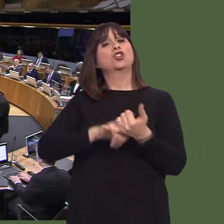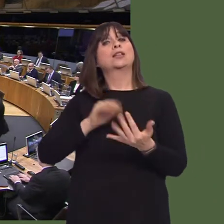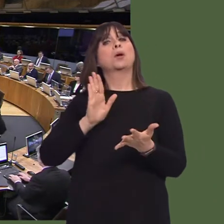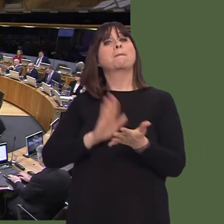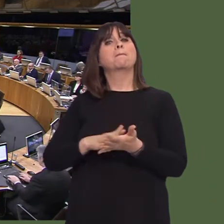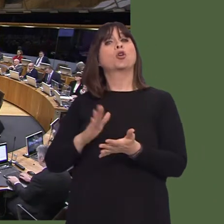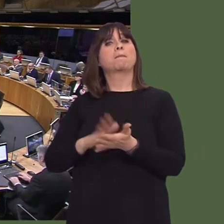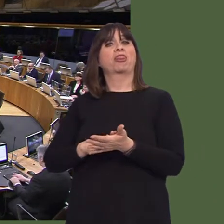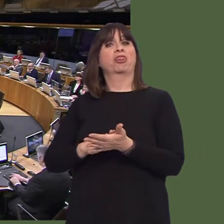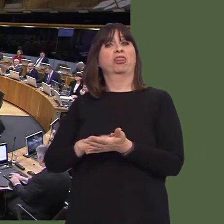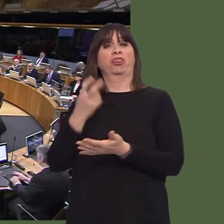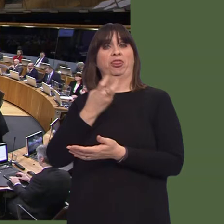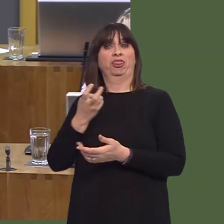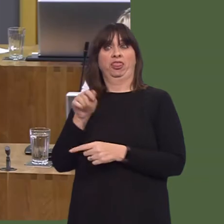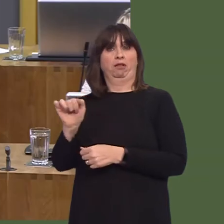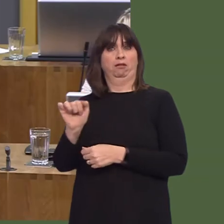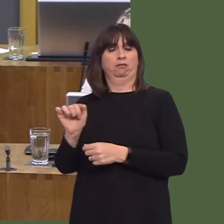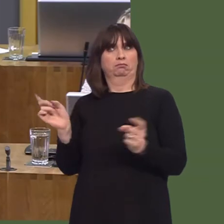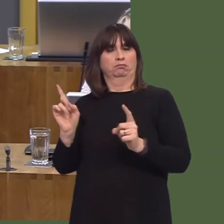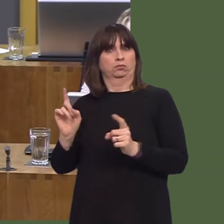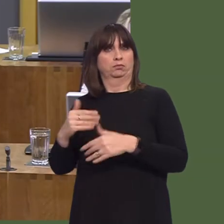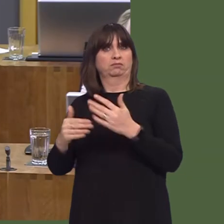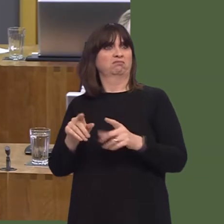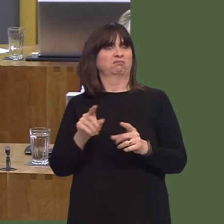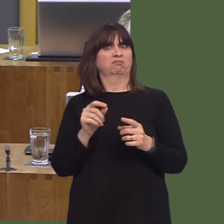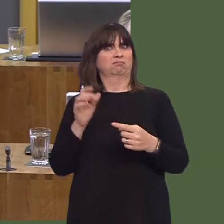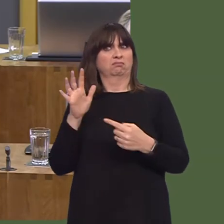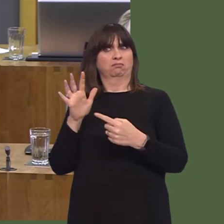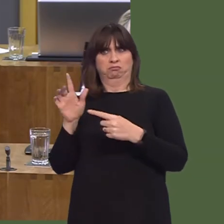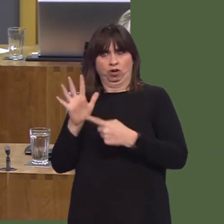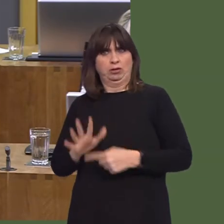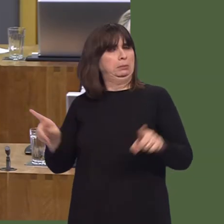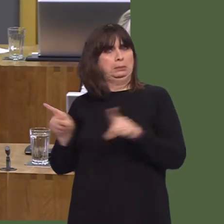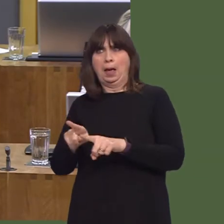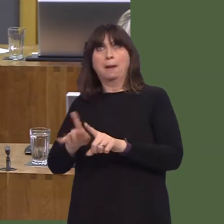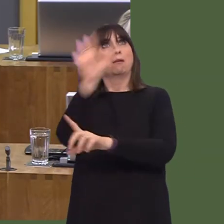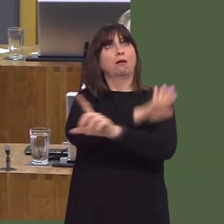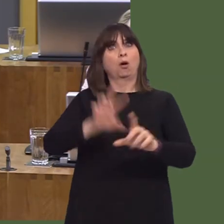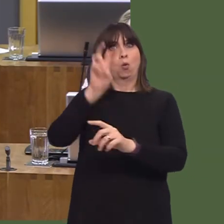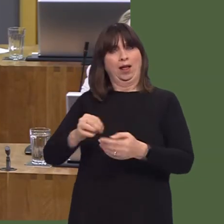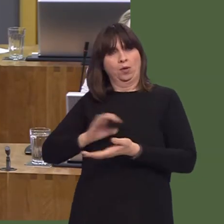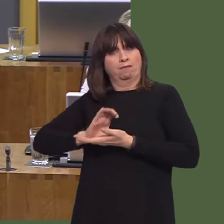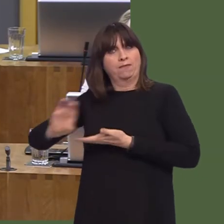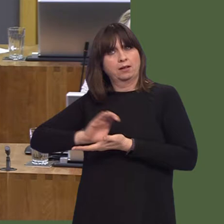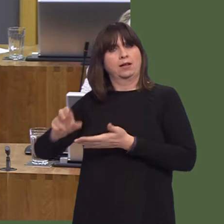businesses to come to Wales and to invest in Walesóthat's why we have the highest figure